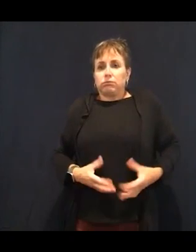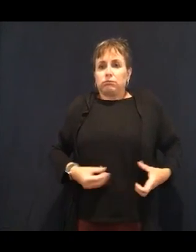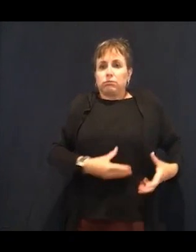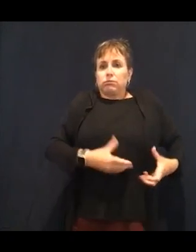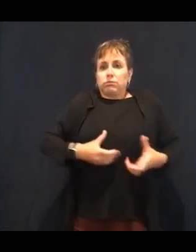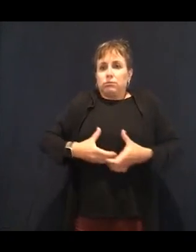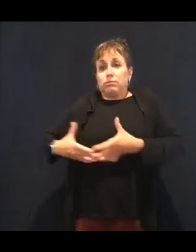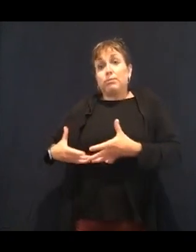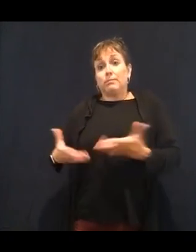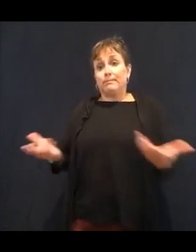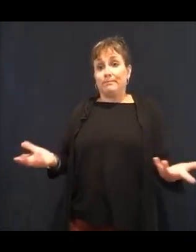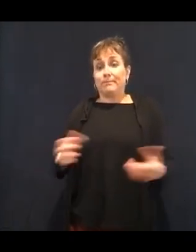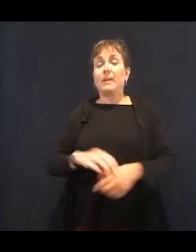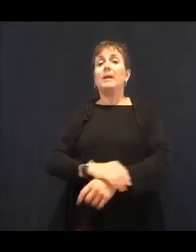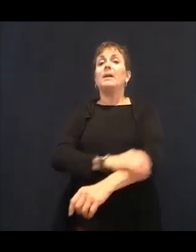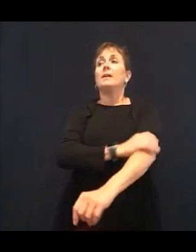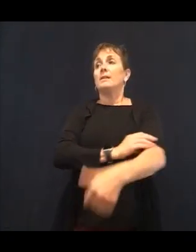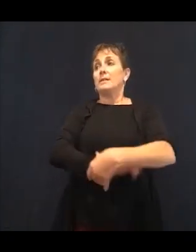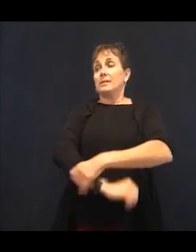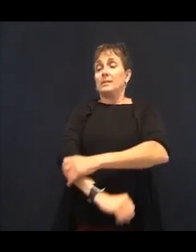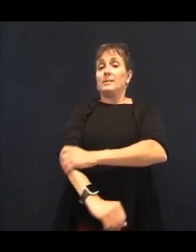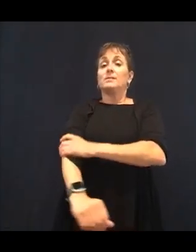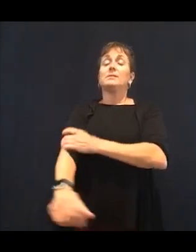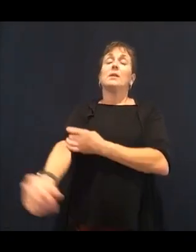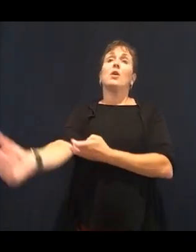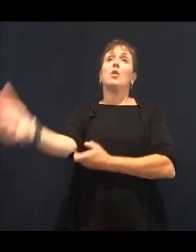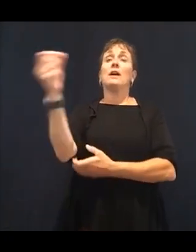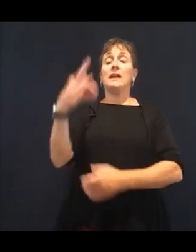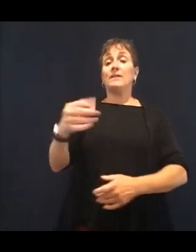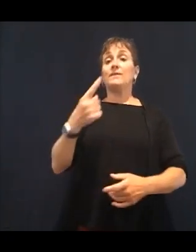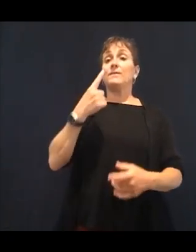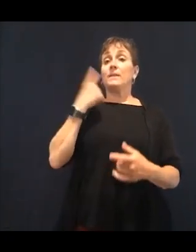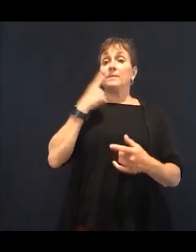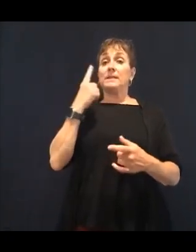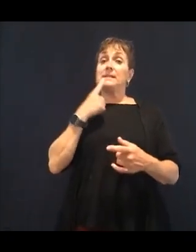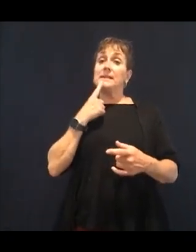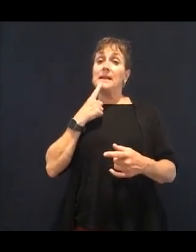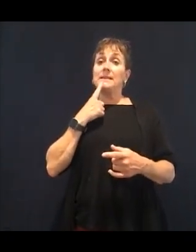from nature does not mean it's good for you. OK, so those are key